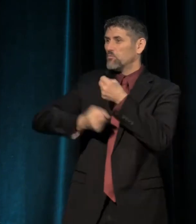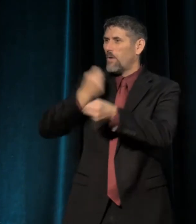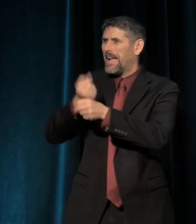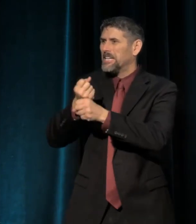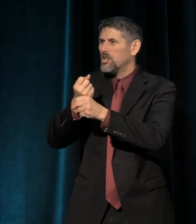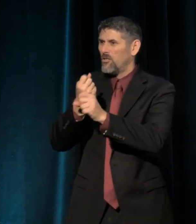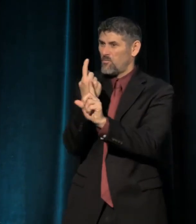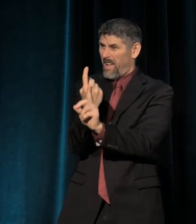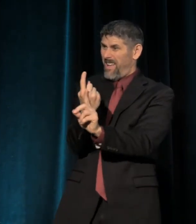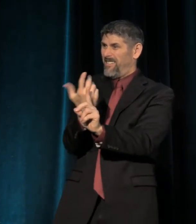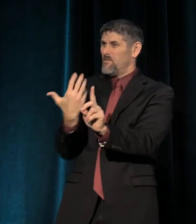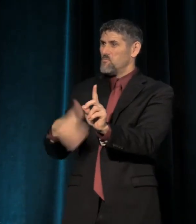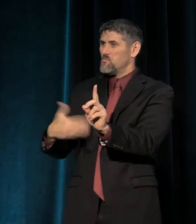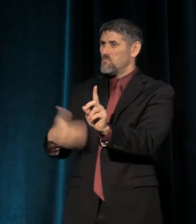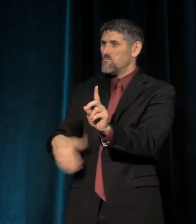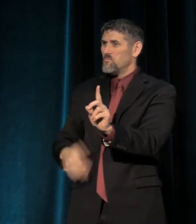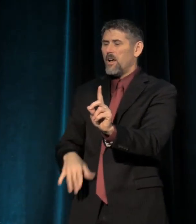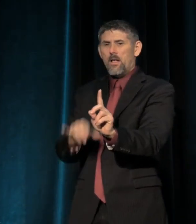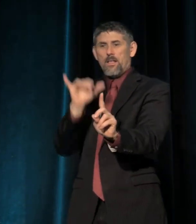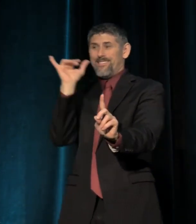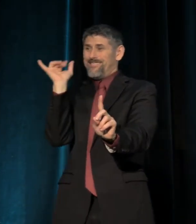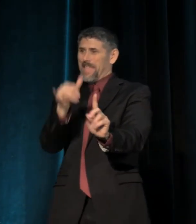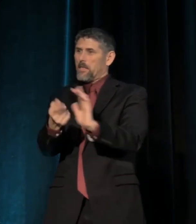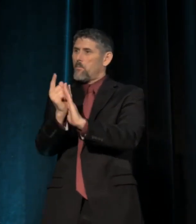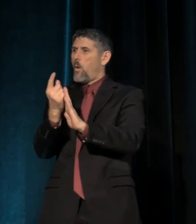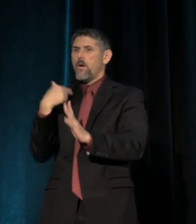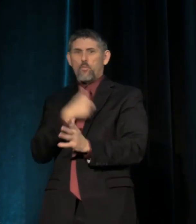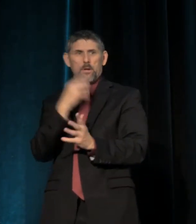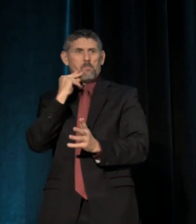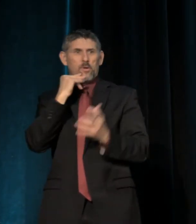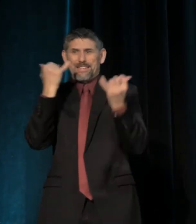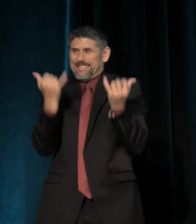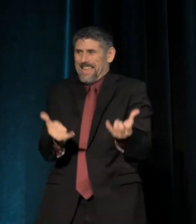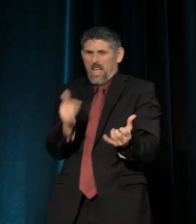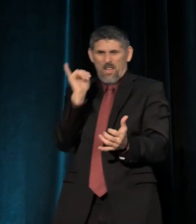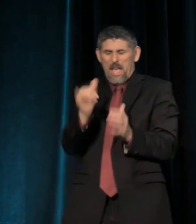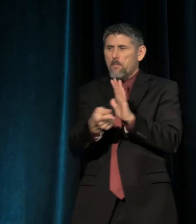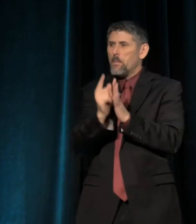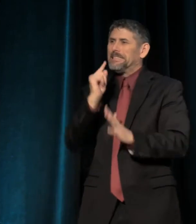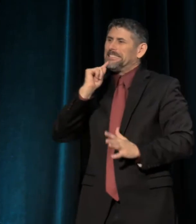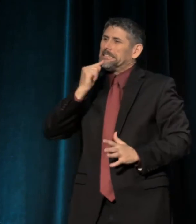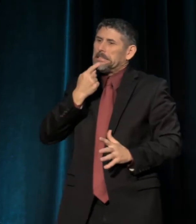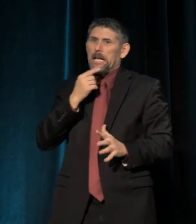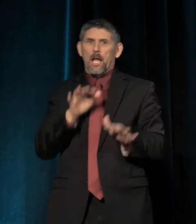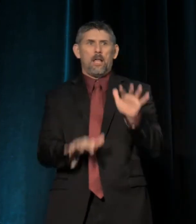And so this is the moment that we're in, right? This moment of severe precarity.